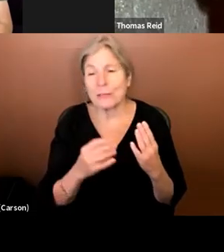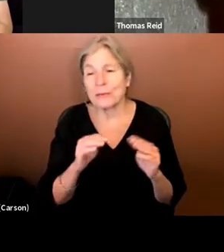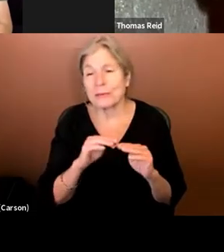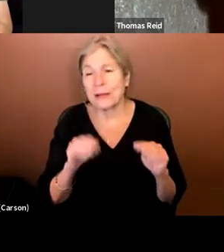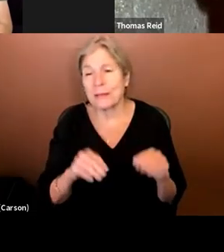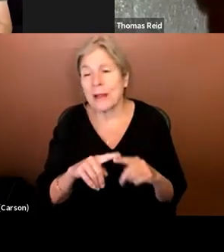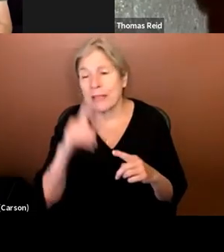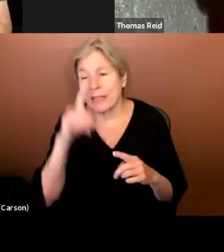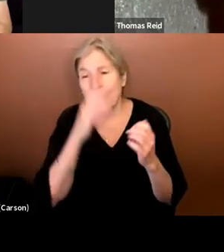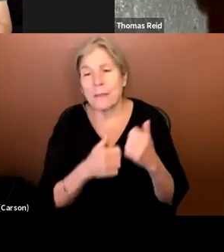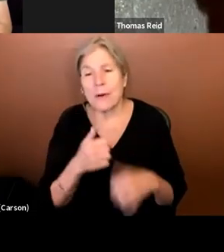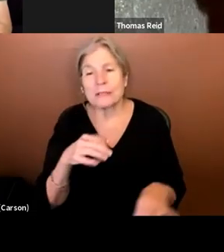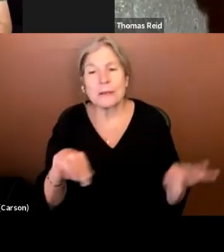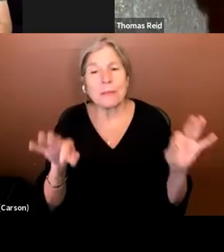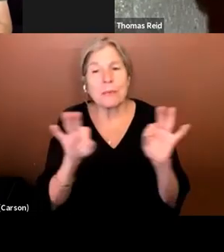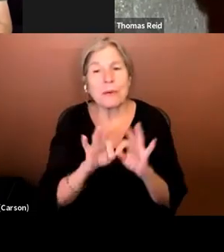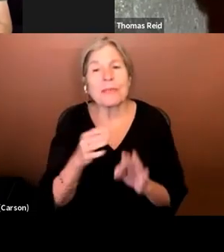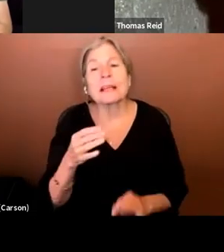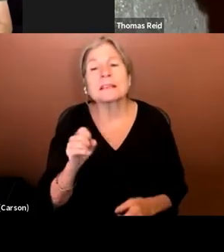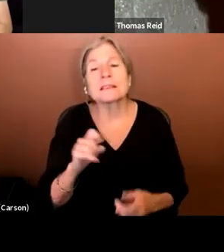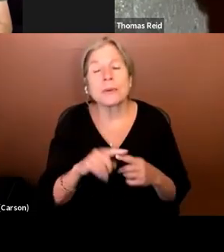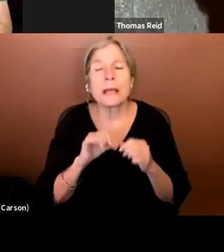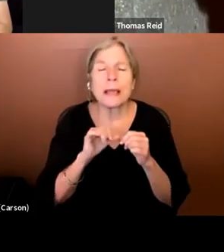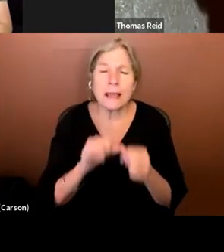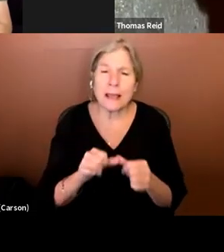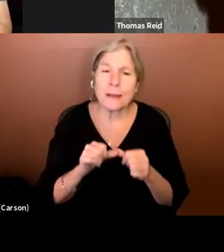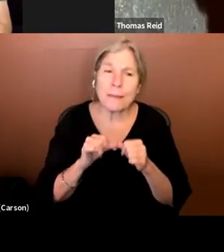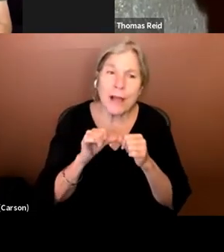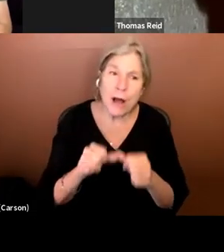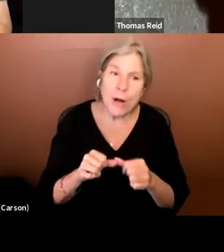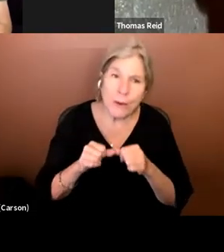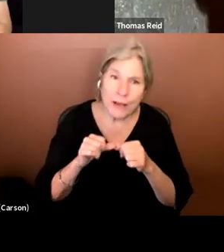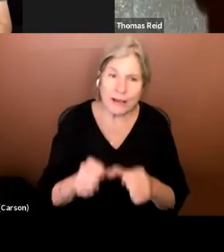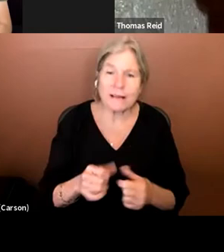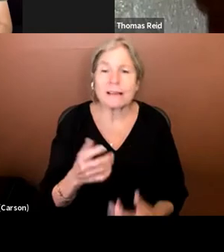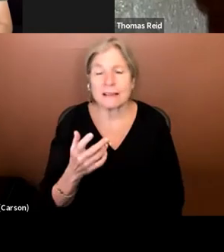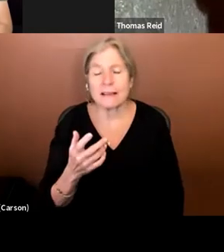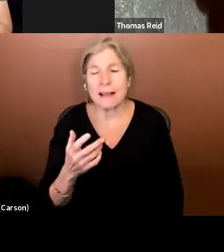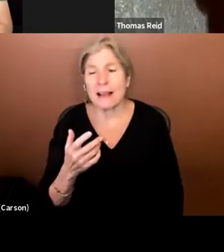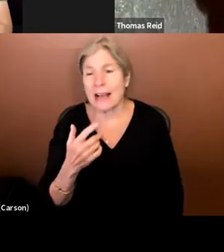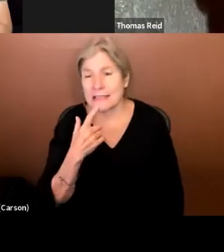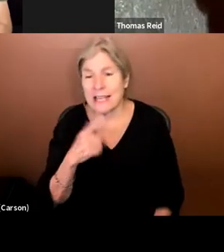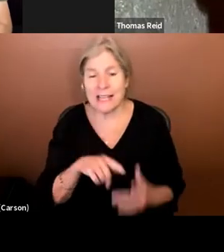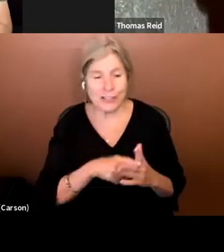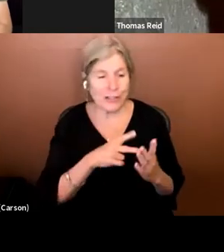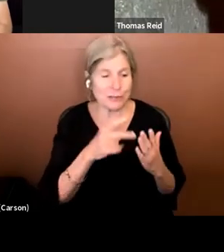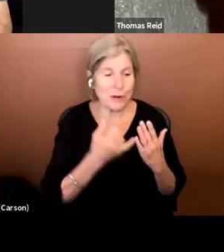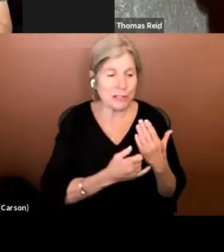important thing is to keep going. I said I started this project in 2015